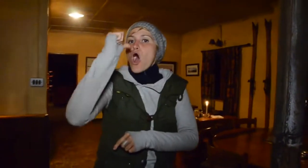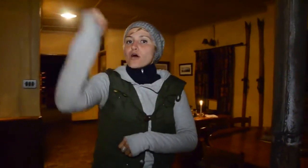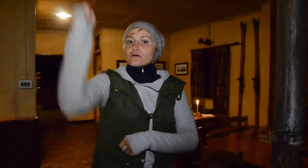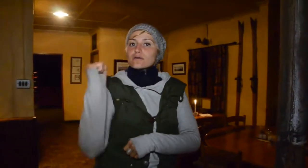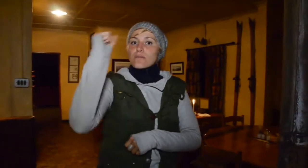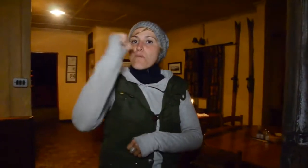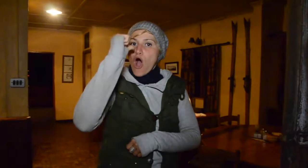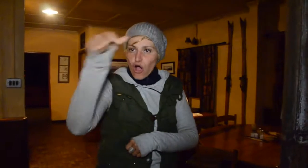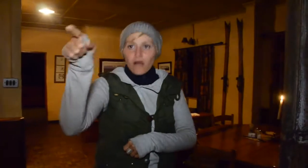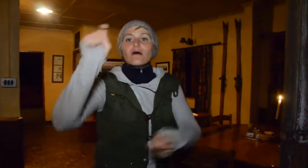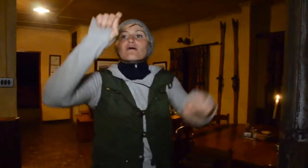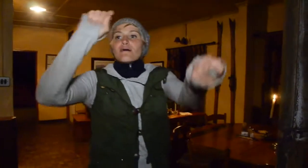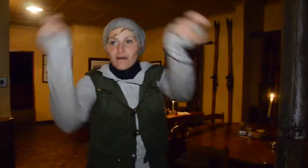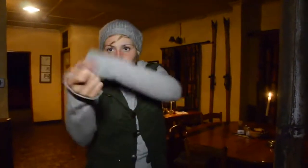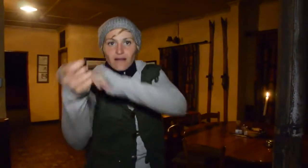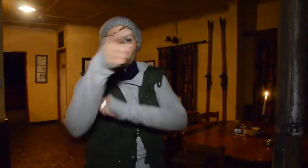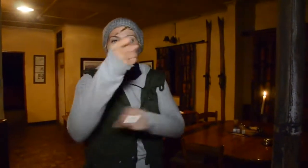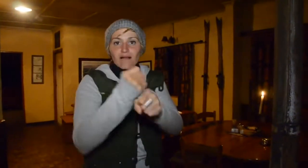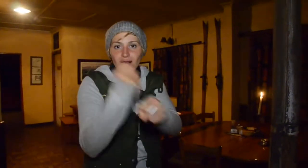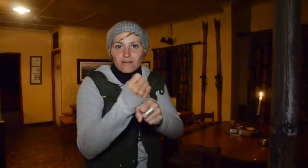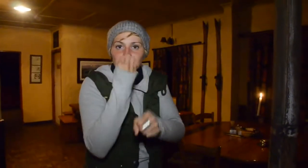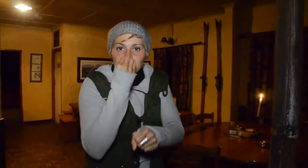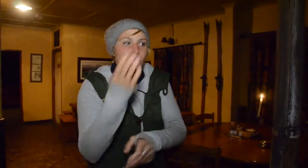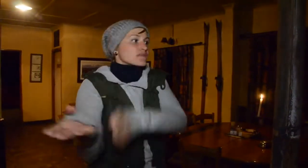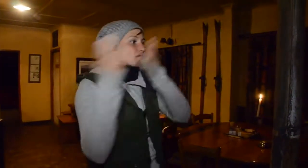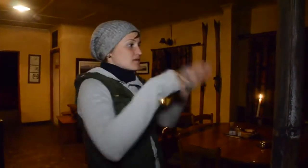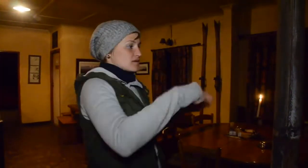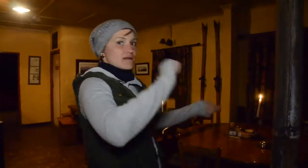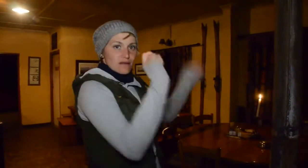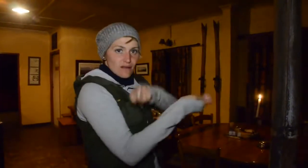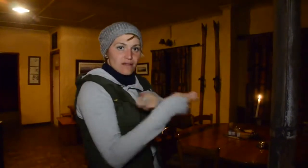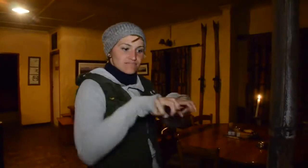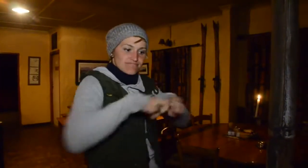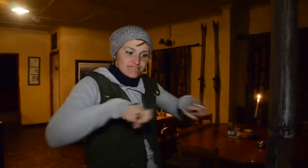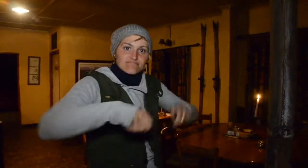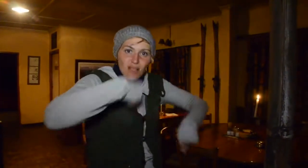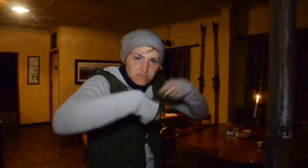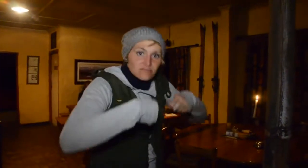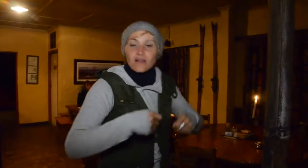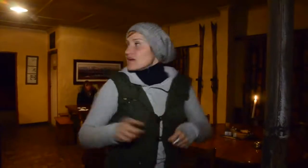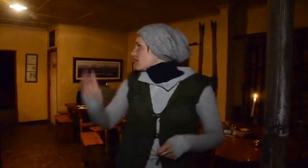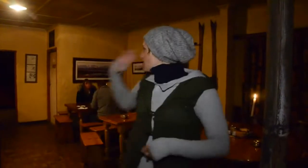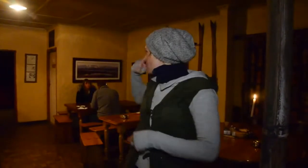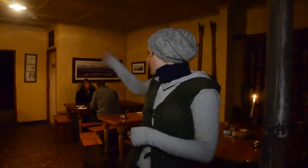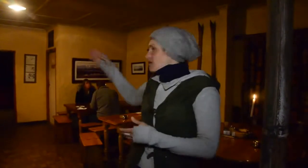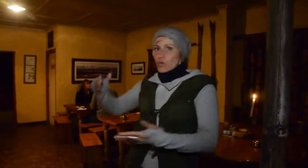there used to be a bar. This area was converted to a dining room area.